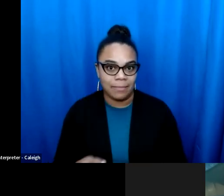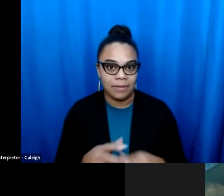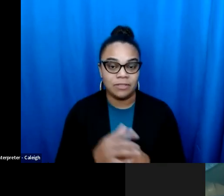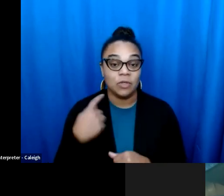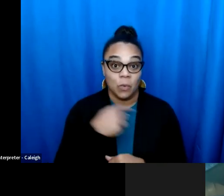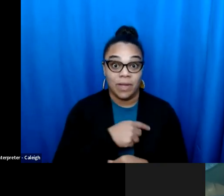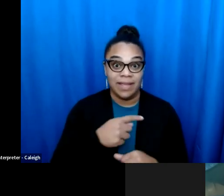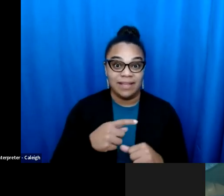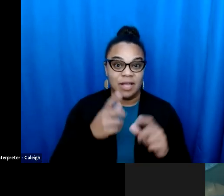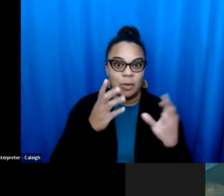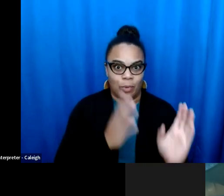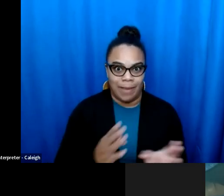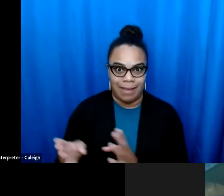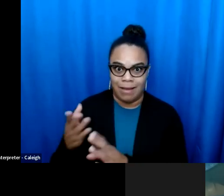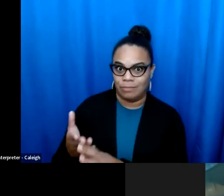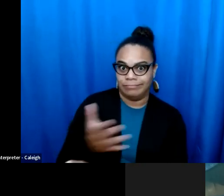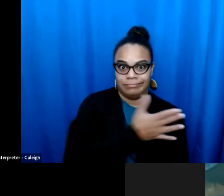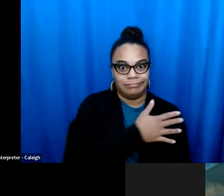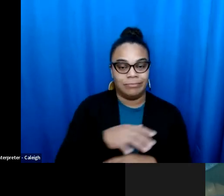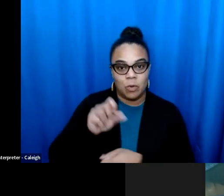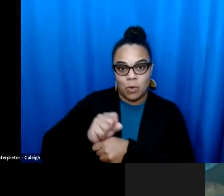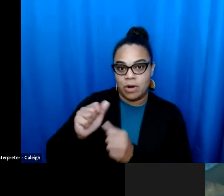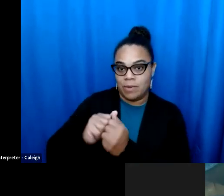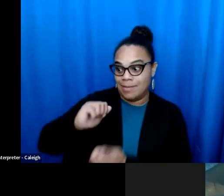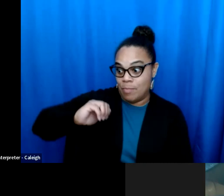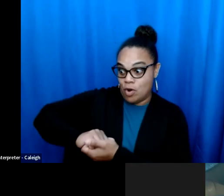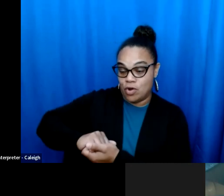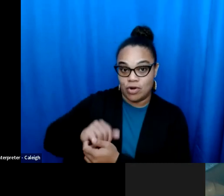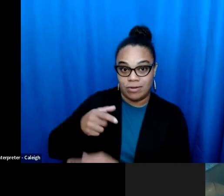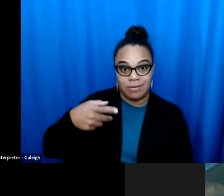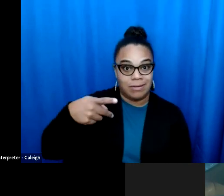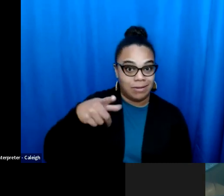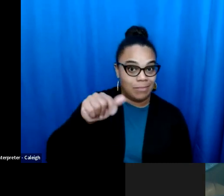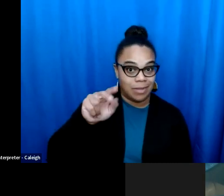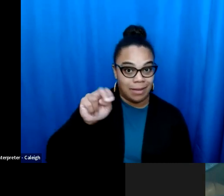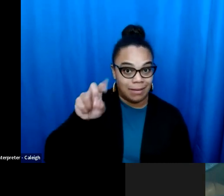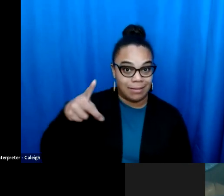coming. We didn't know the date, hour, time, or place, but we knew that it was coming. So we had prepared a little bit ahead So We have prepared a little bit ahead of time, working with our partners at San Parenthood and and elsewhere.